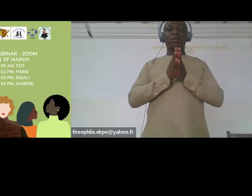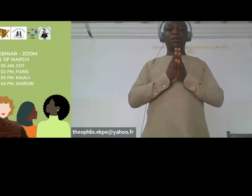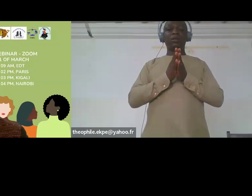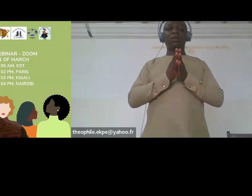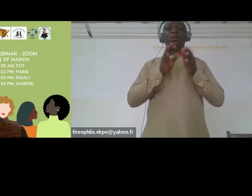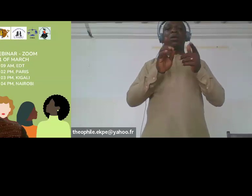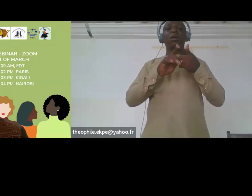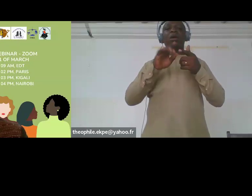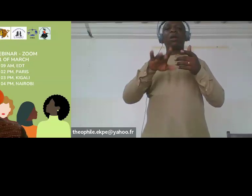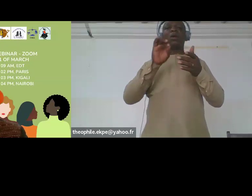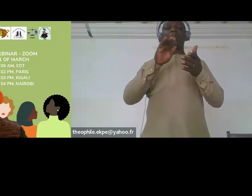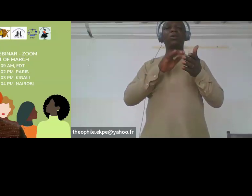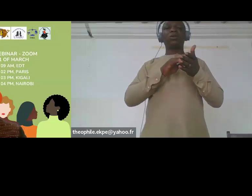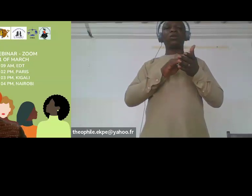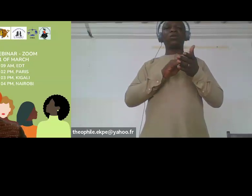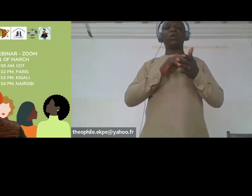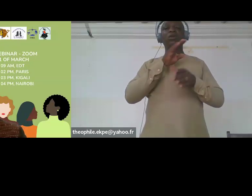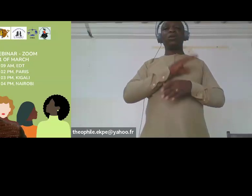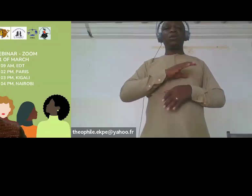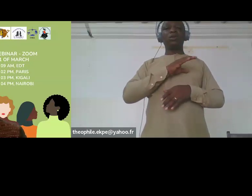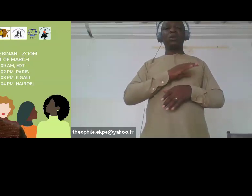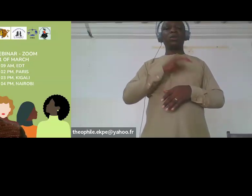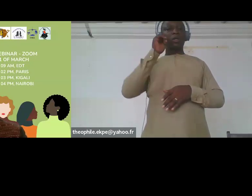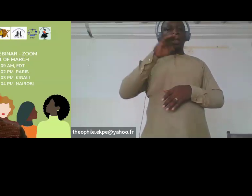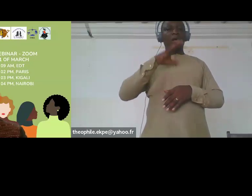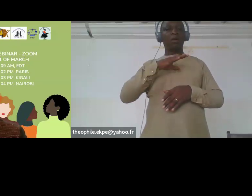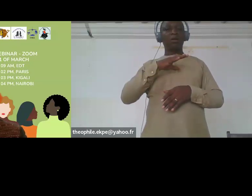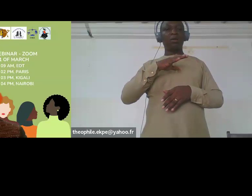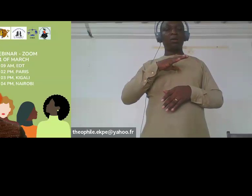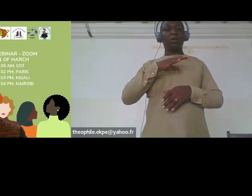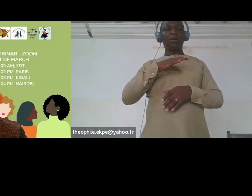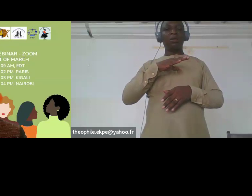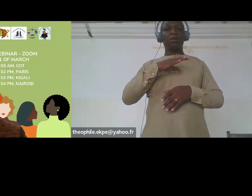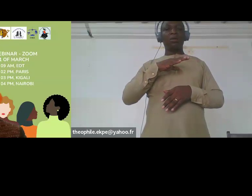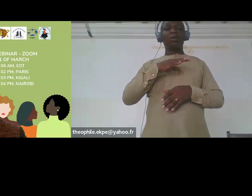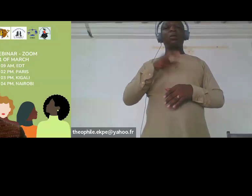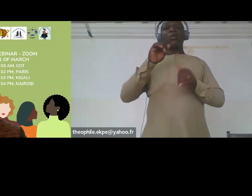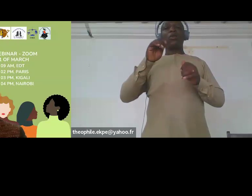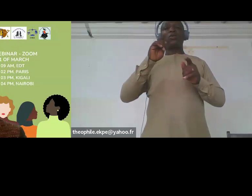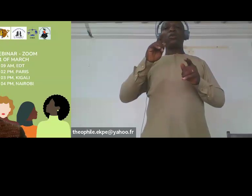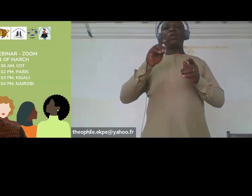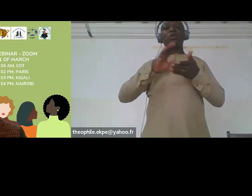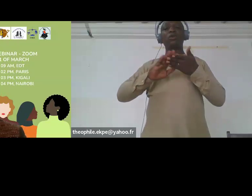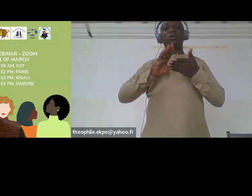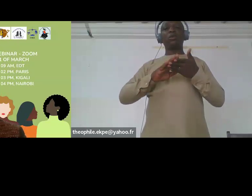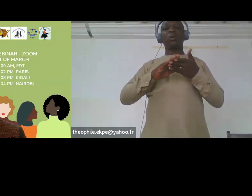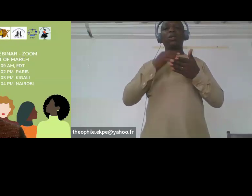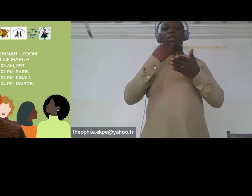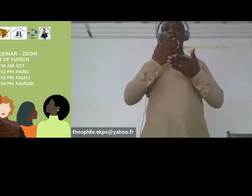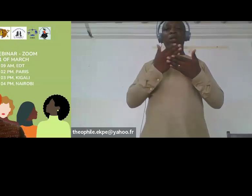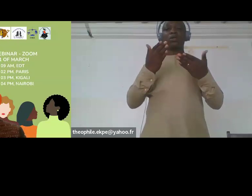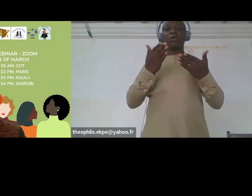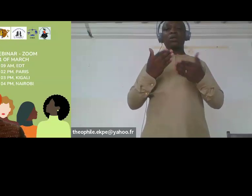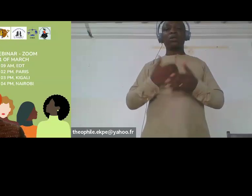Dear Janet Ajangi, could you please activate your video